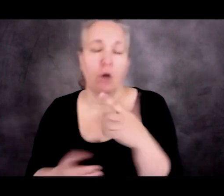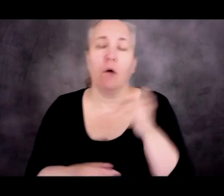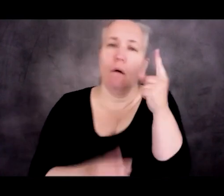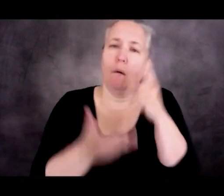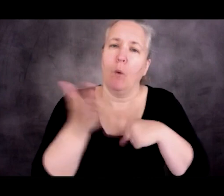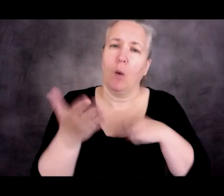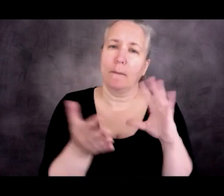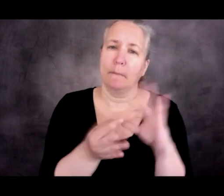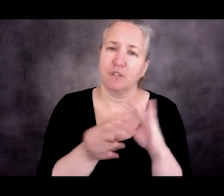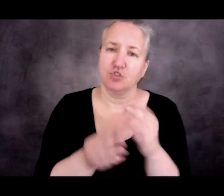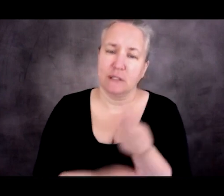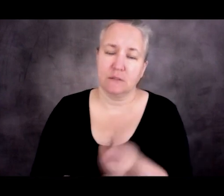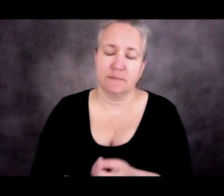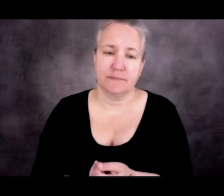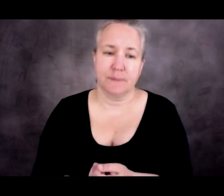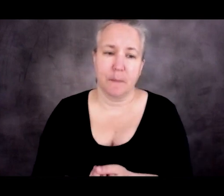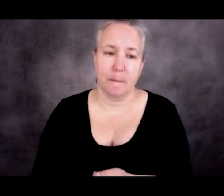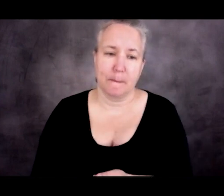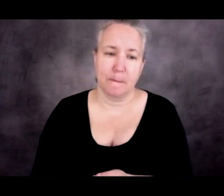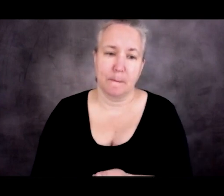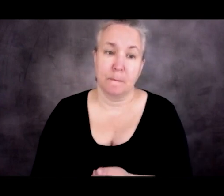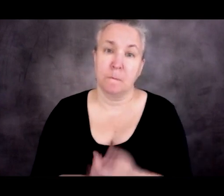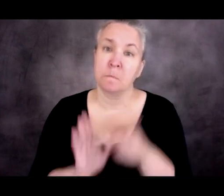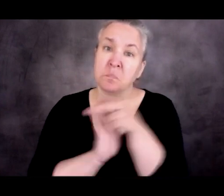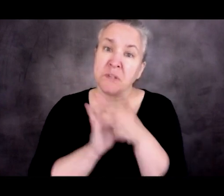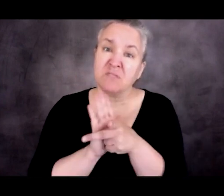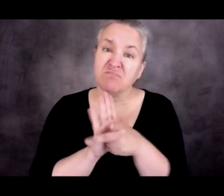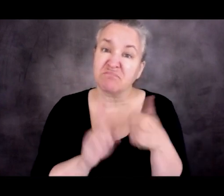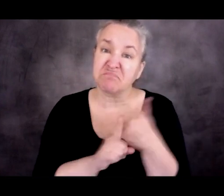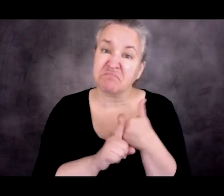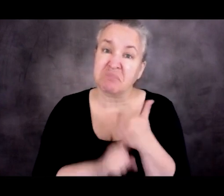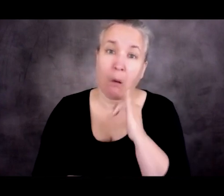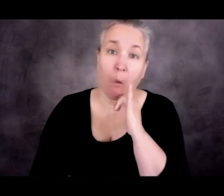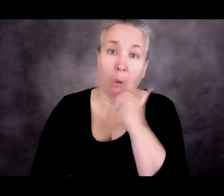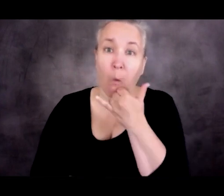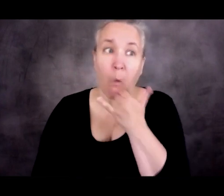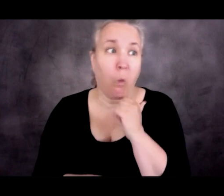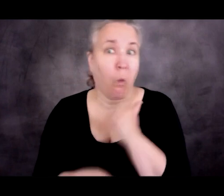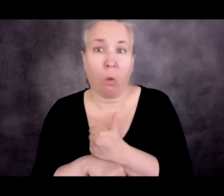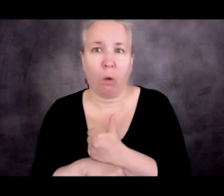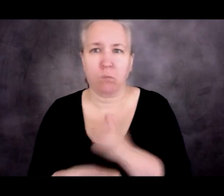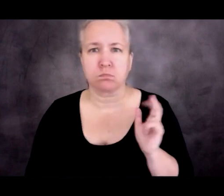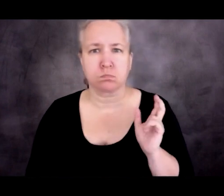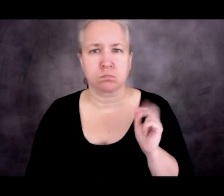is that these policies are not accidental policies. They're deliberate policies.